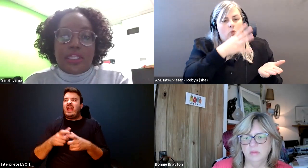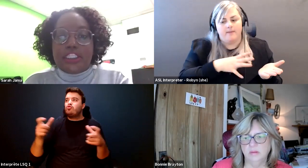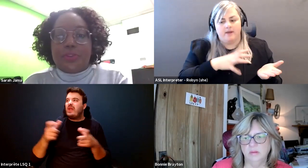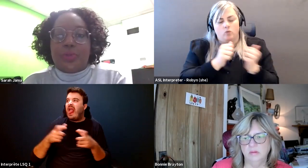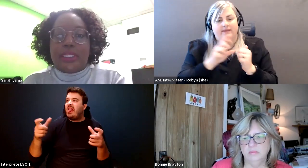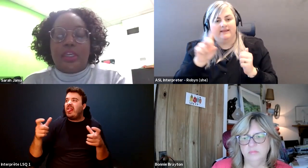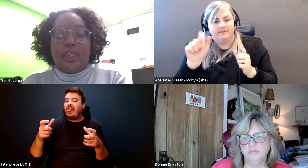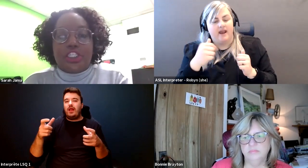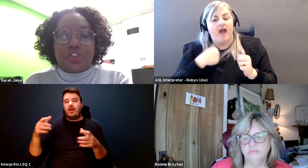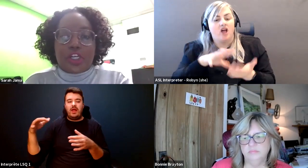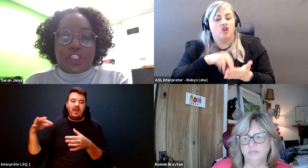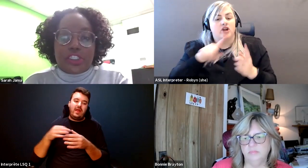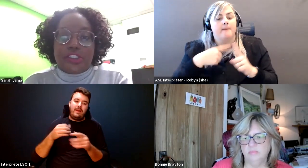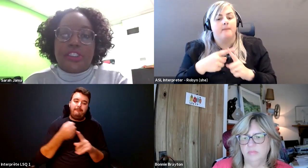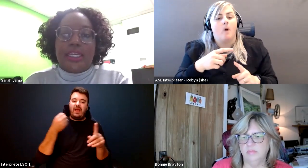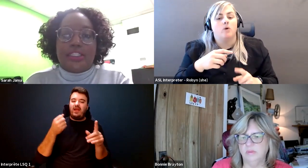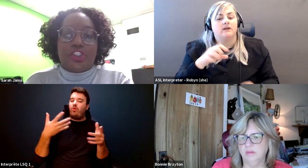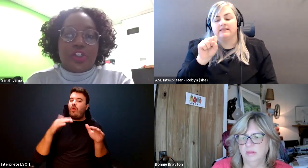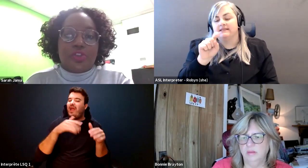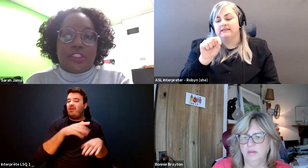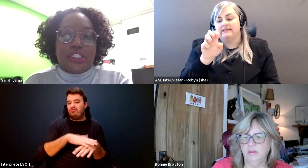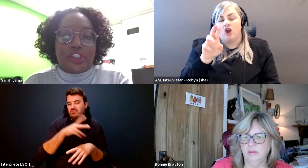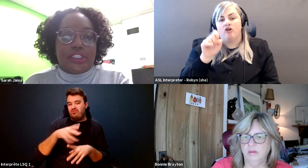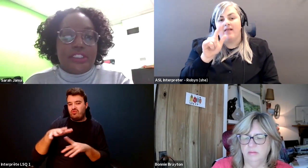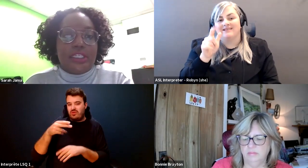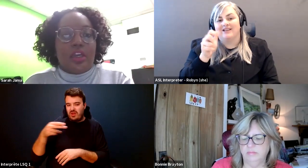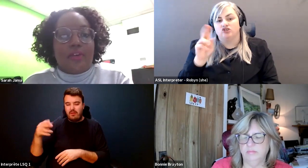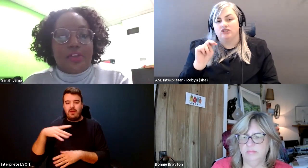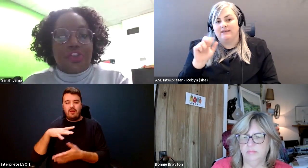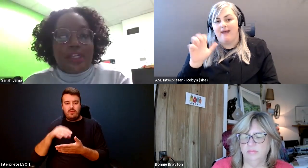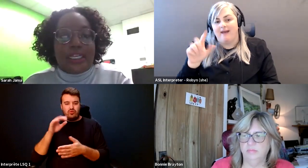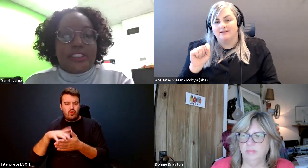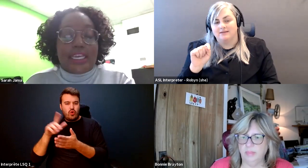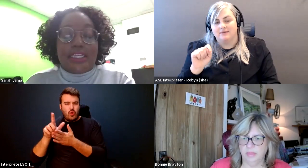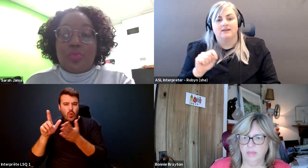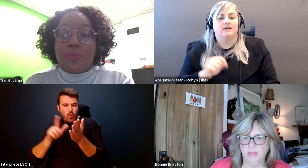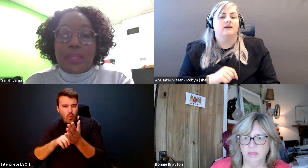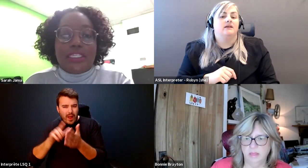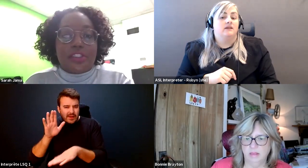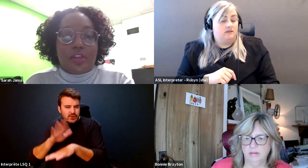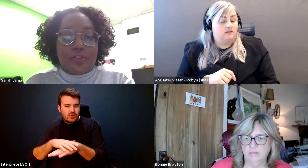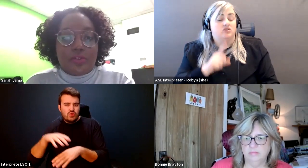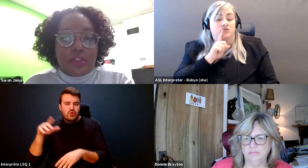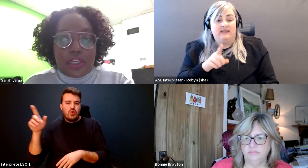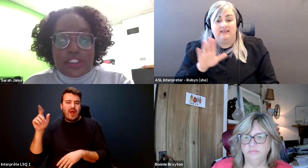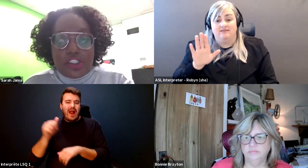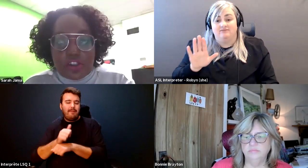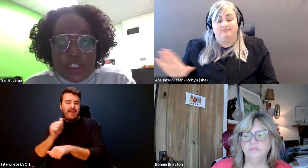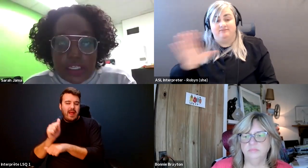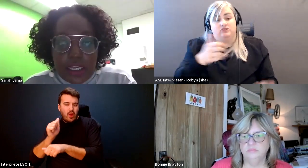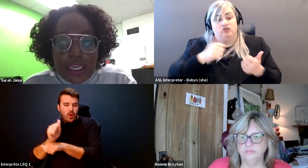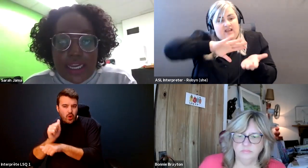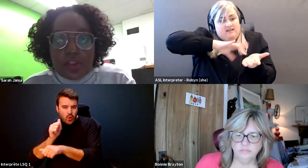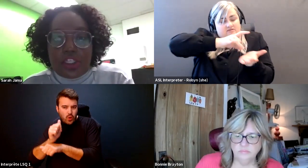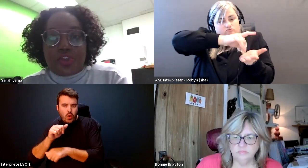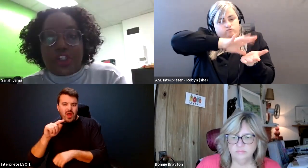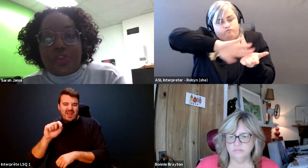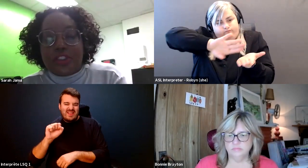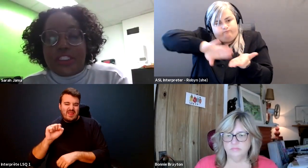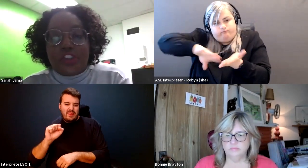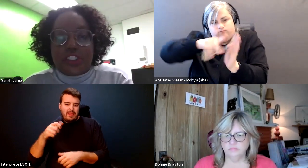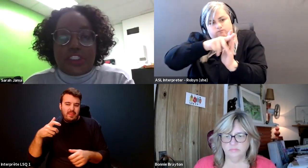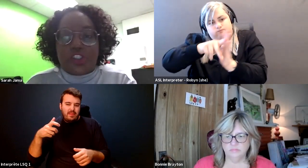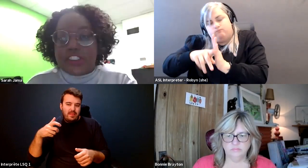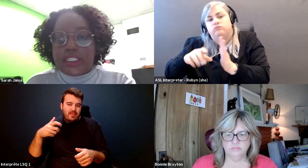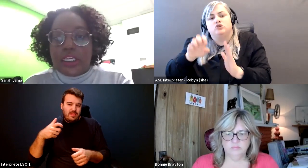Sarah Jama: The links between these structures and the structural decisions around eugenics that were based off of Nazi Germany and how these structural decision such as the.